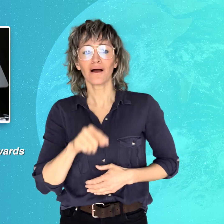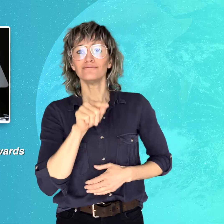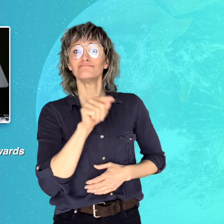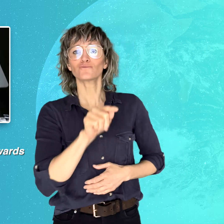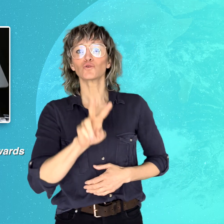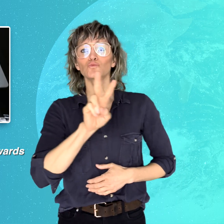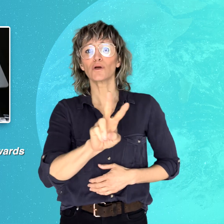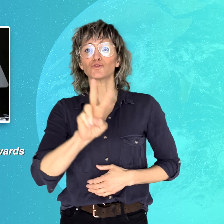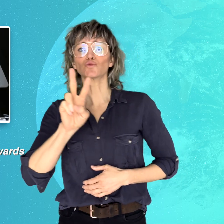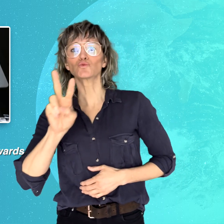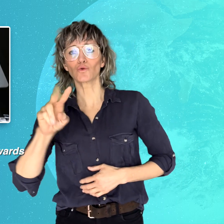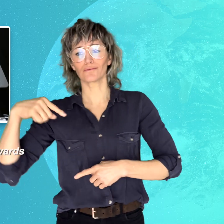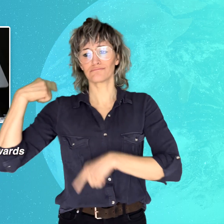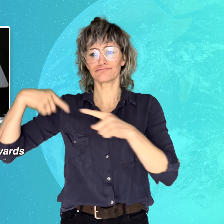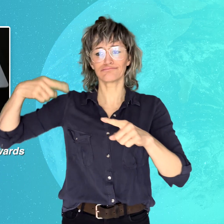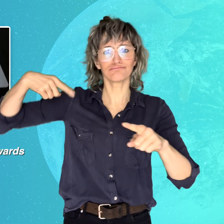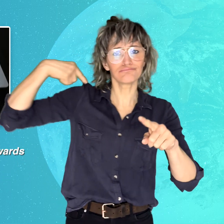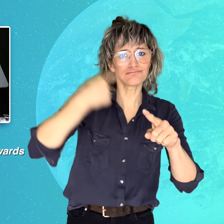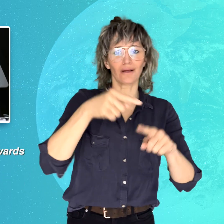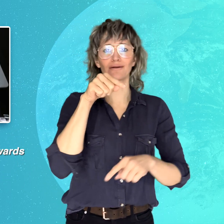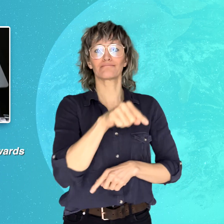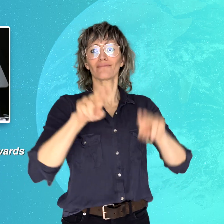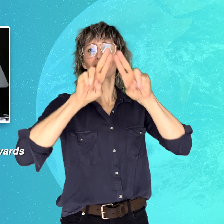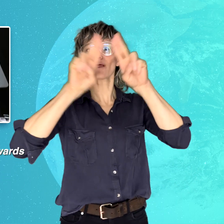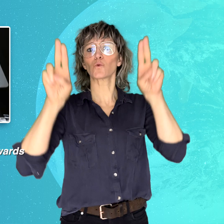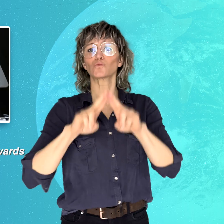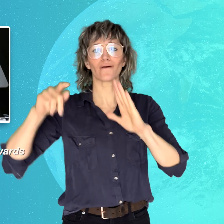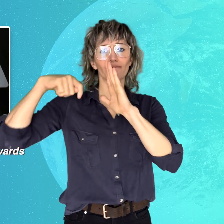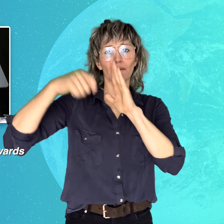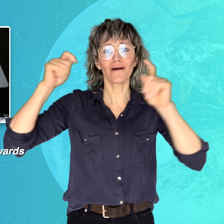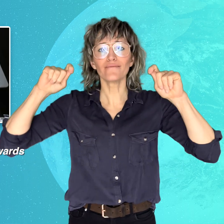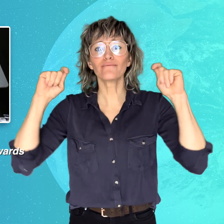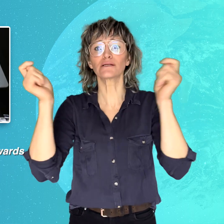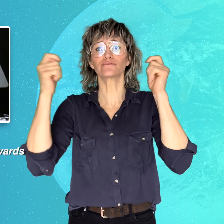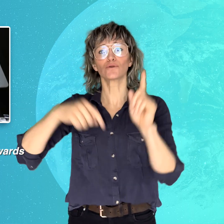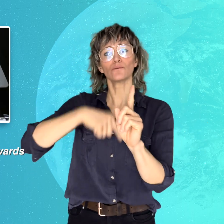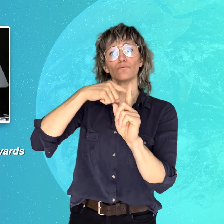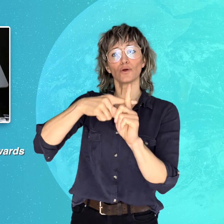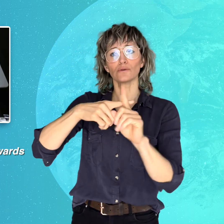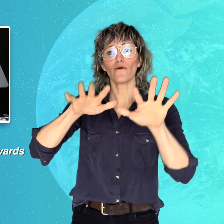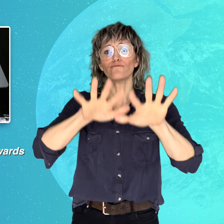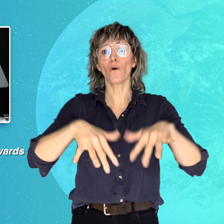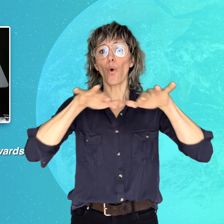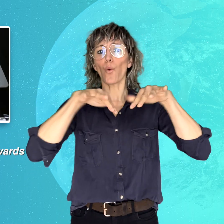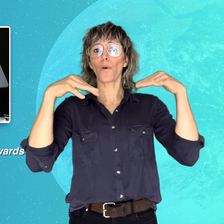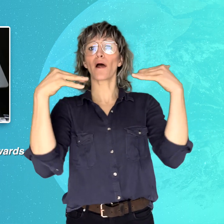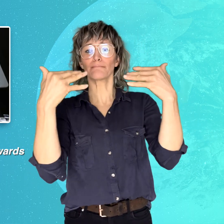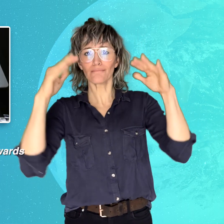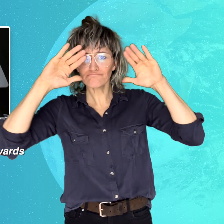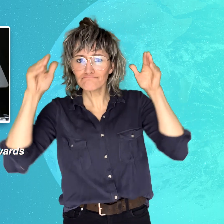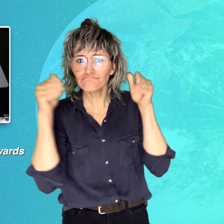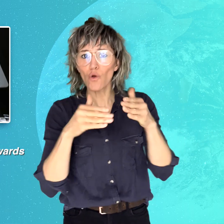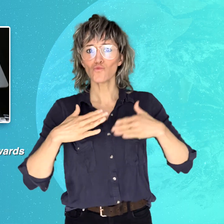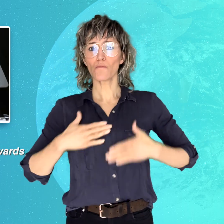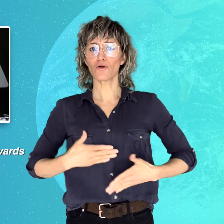at the 22nd International Film Festival and Forum on Human Rights